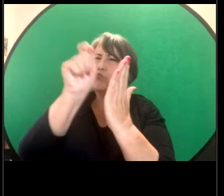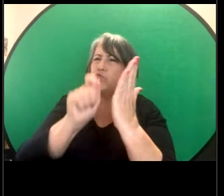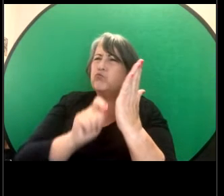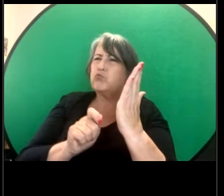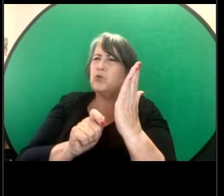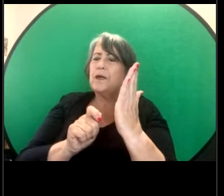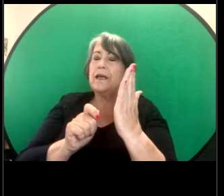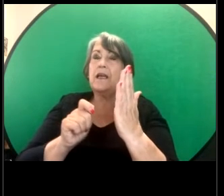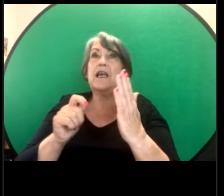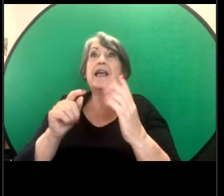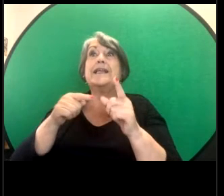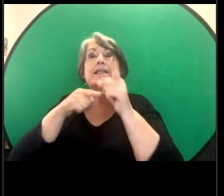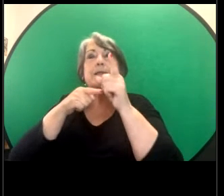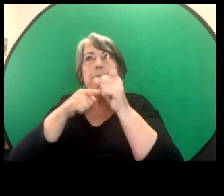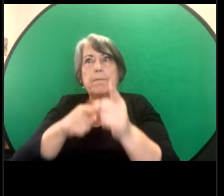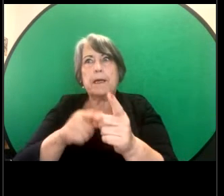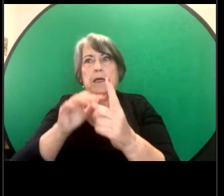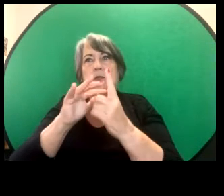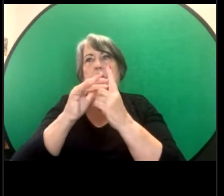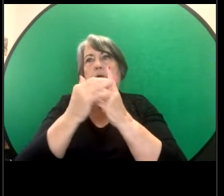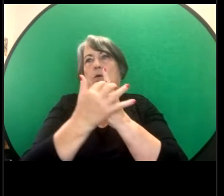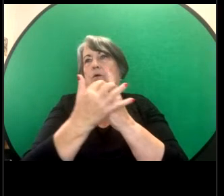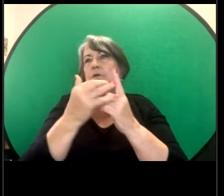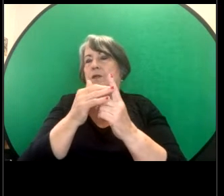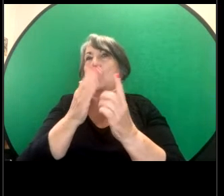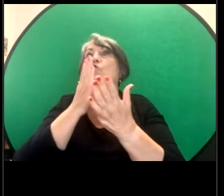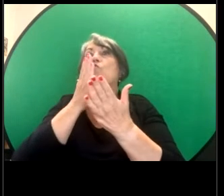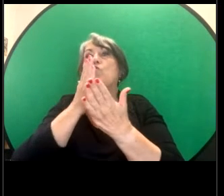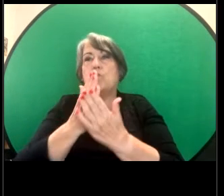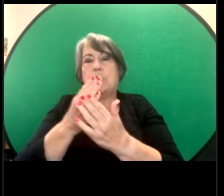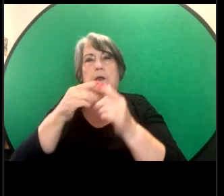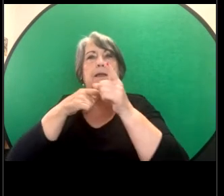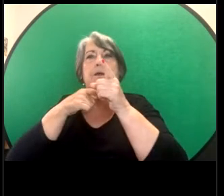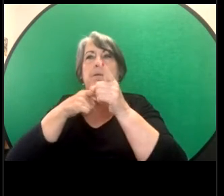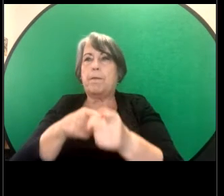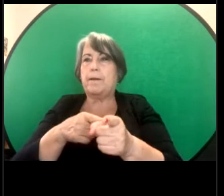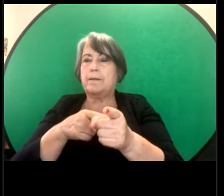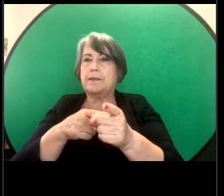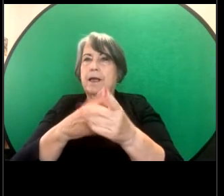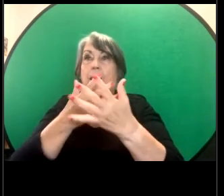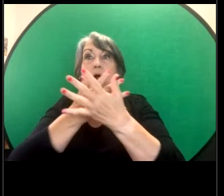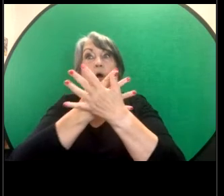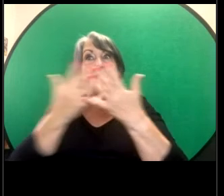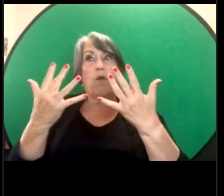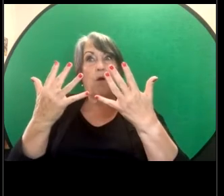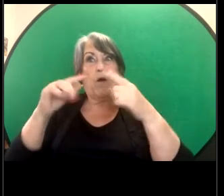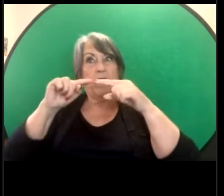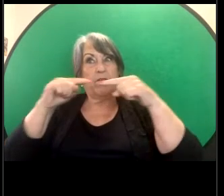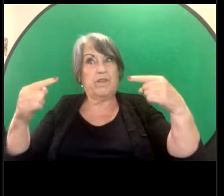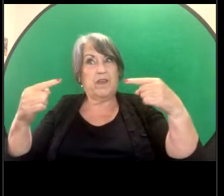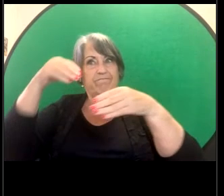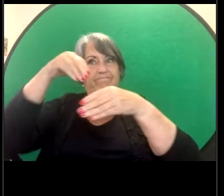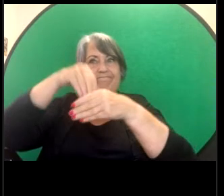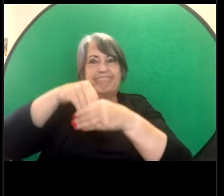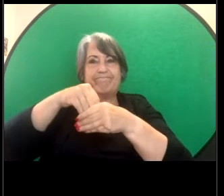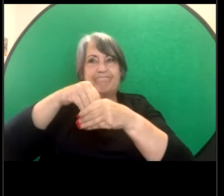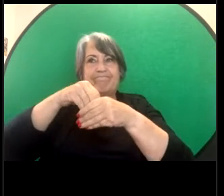dependent and it really does depend on, you know, a lot of different things coming together to make